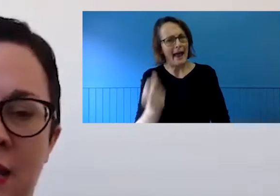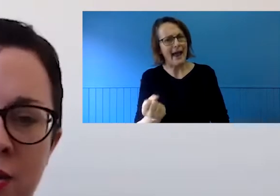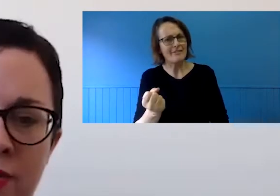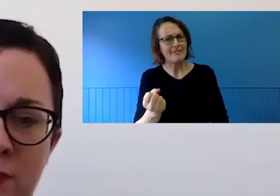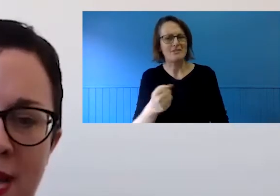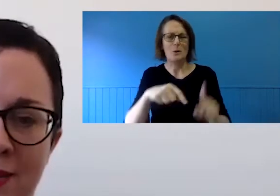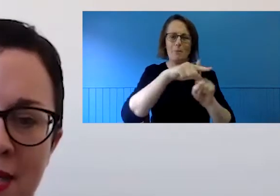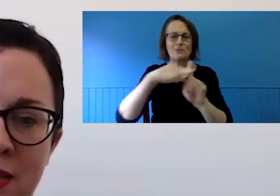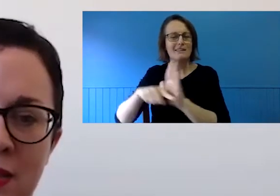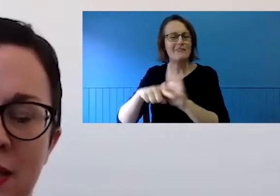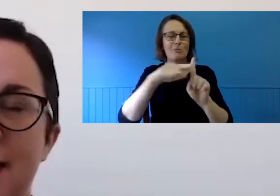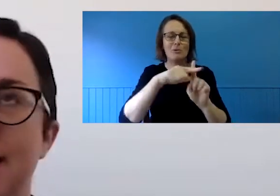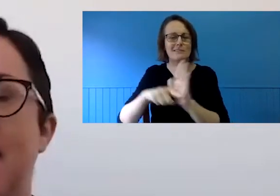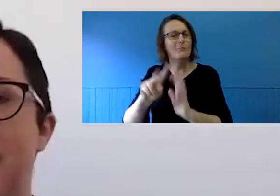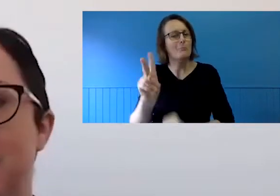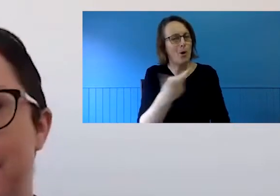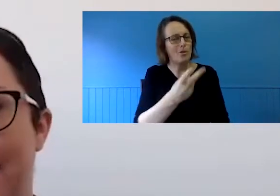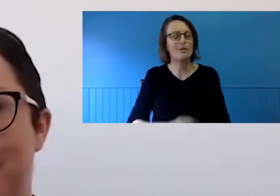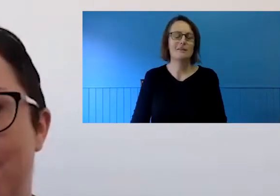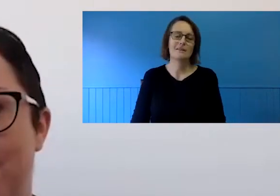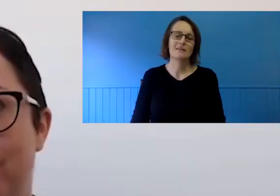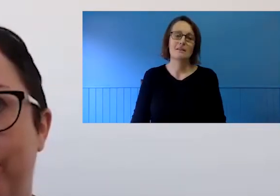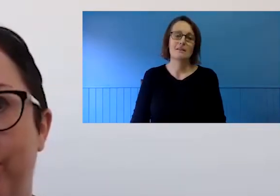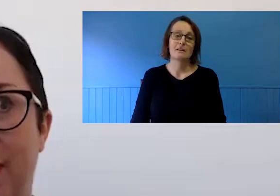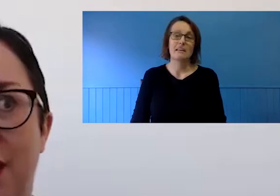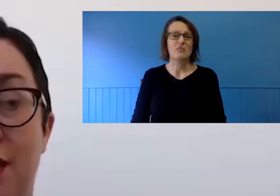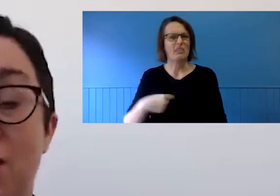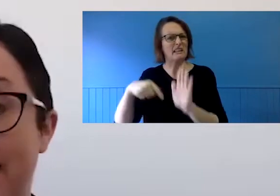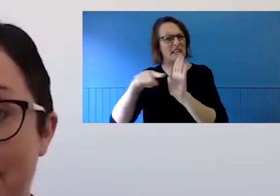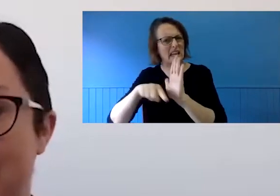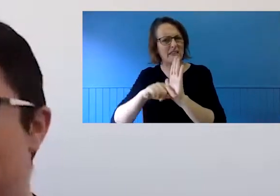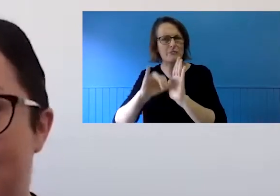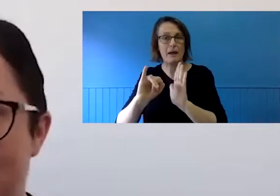lot of those bad things can either be blamed on the context that led to